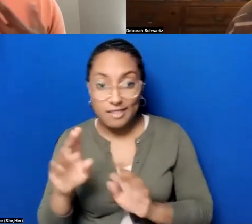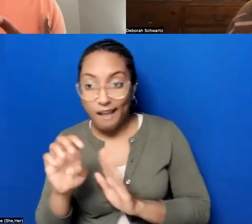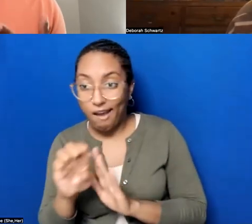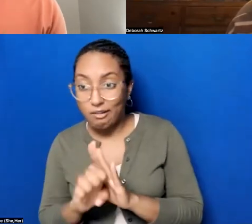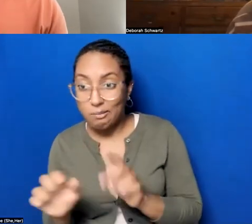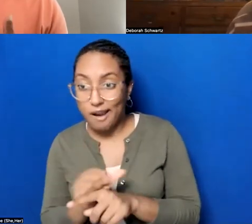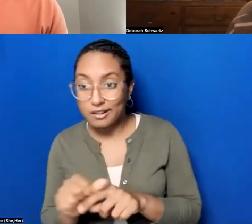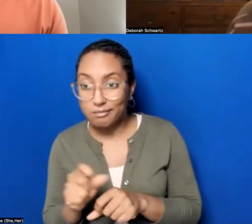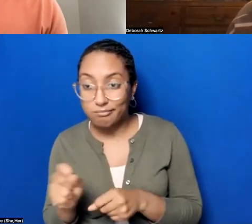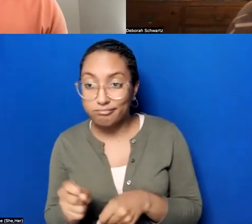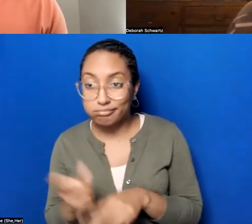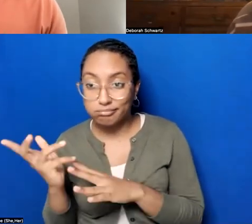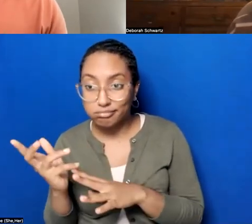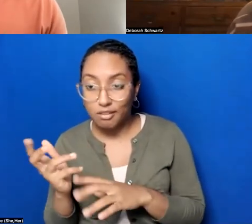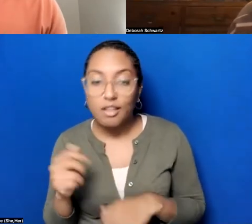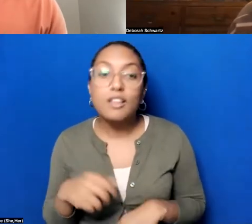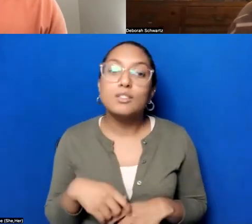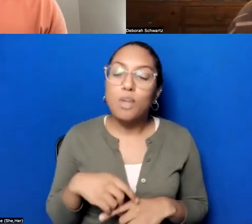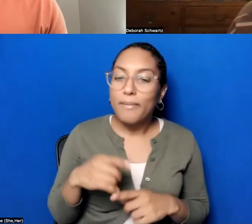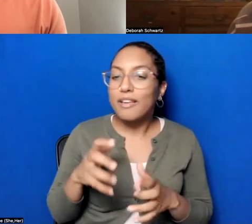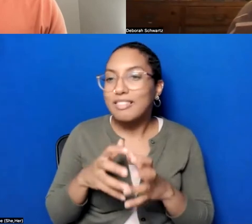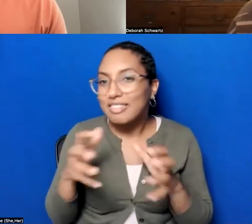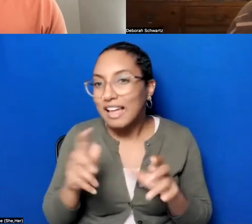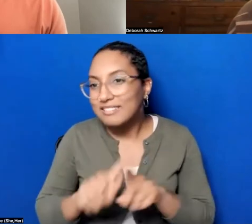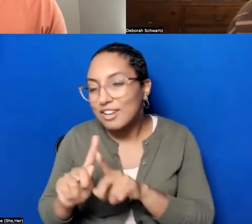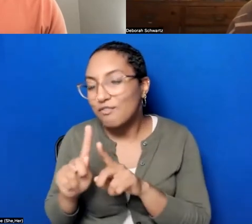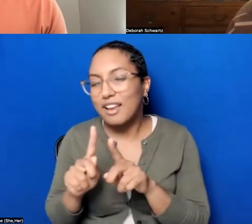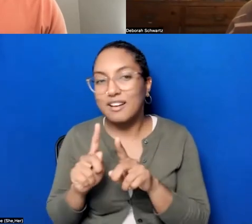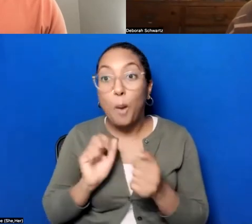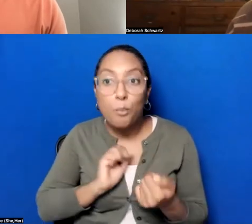That said, there are a lot of different ways to do oral histories, and I have